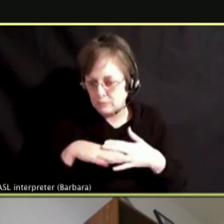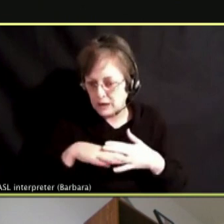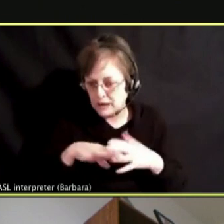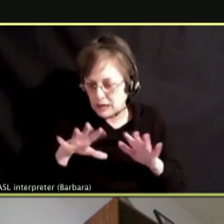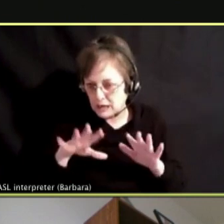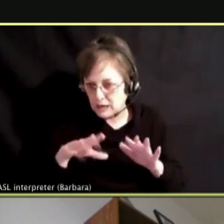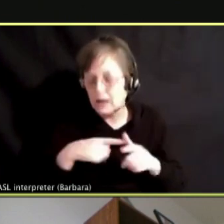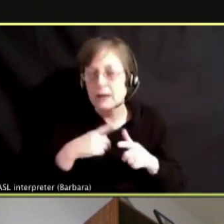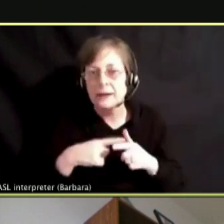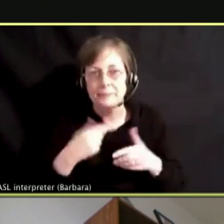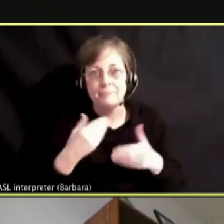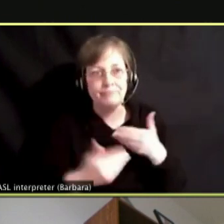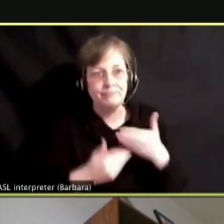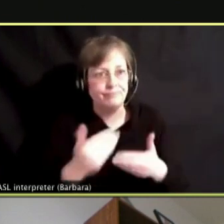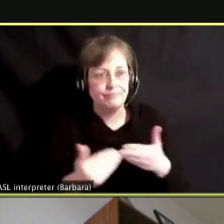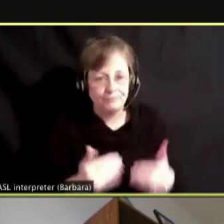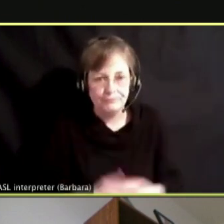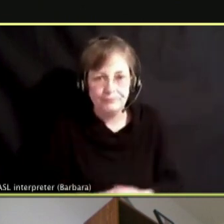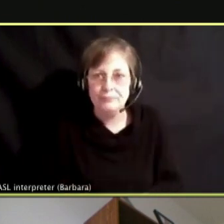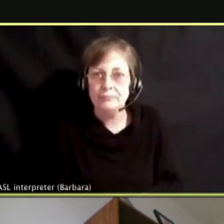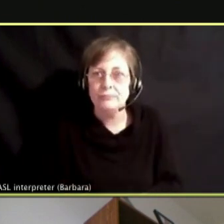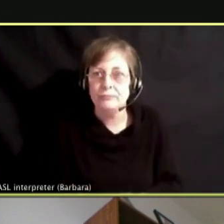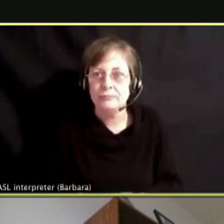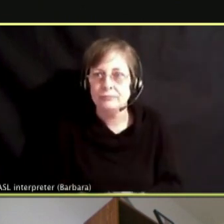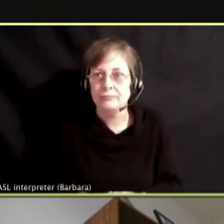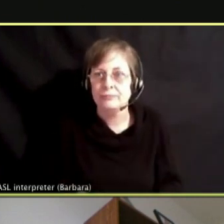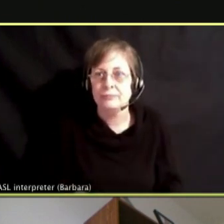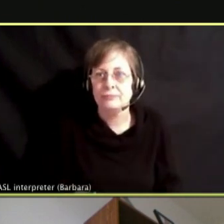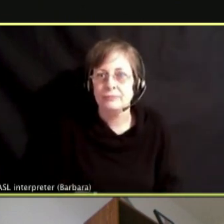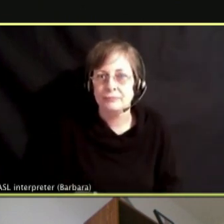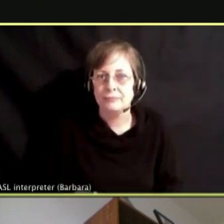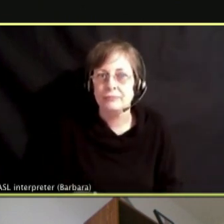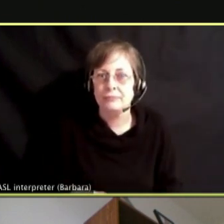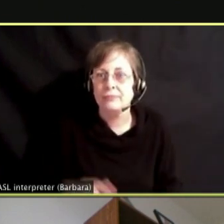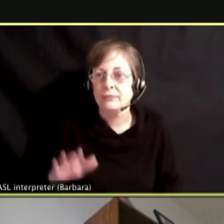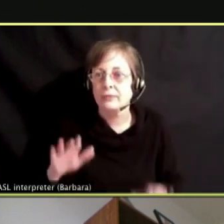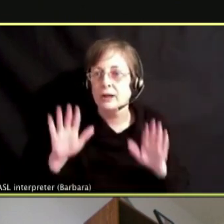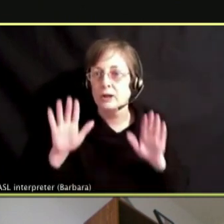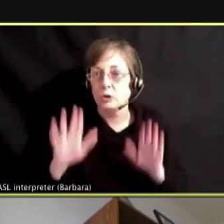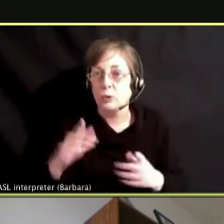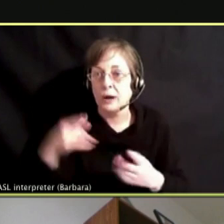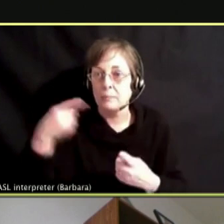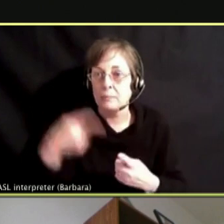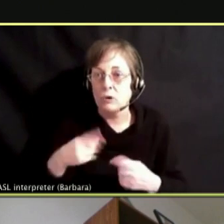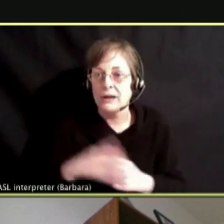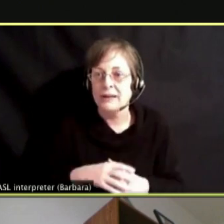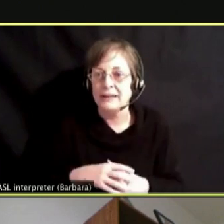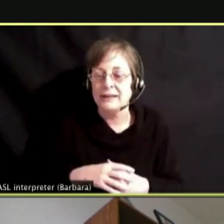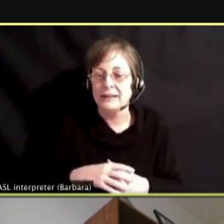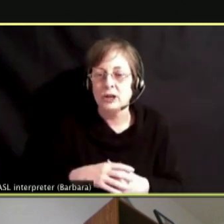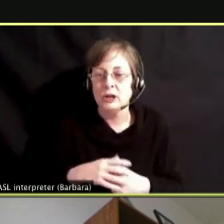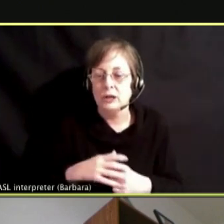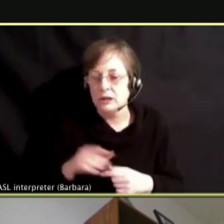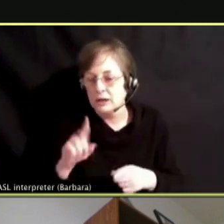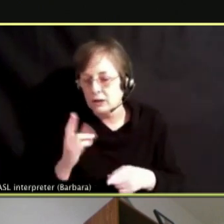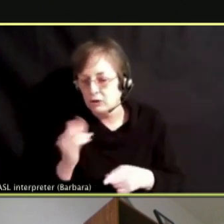KEEP IT MOVING. THAT IS A GREAT POINT. ONE OF THE QUESTIONS IN THE CHAT IS A SIDE TO SIDE.